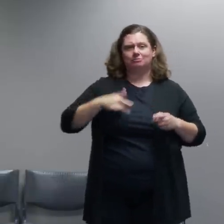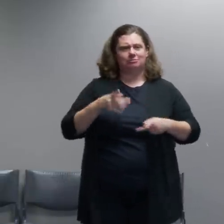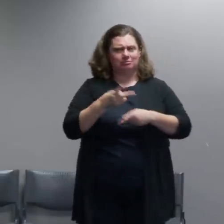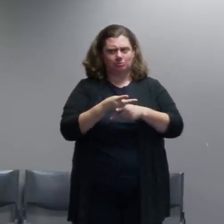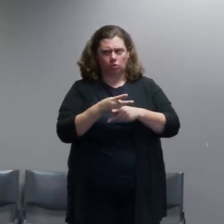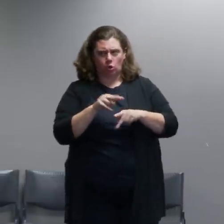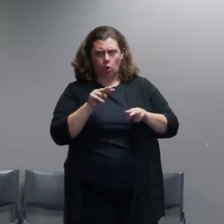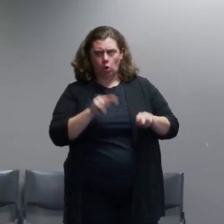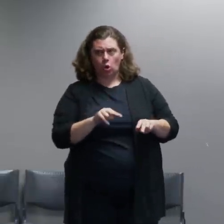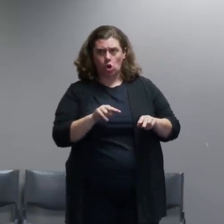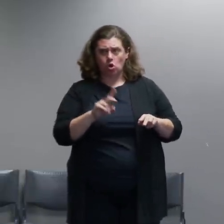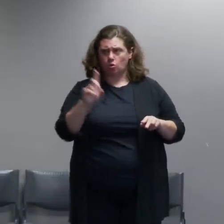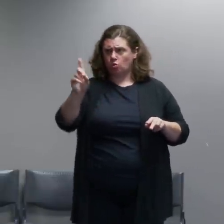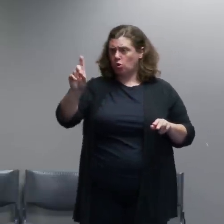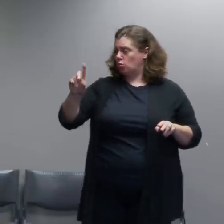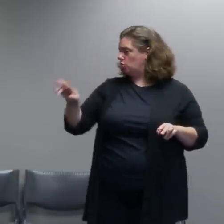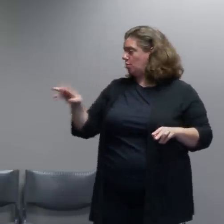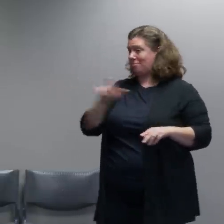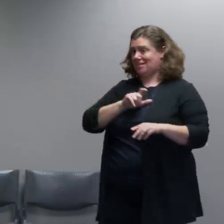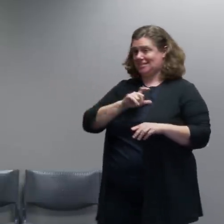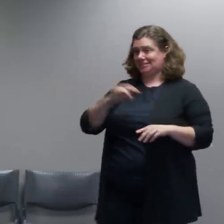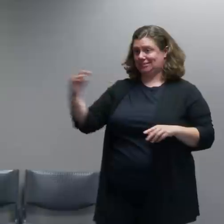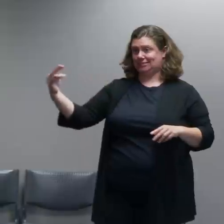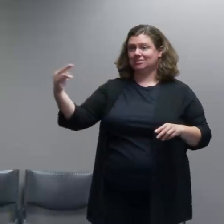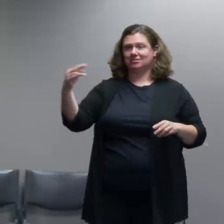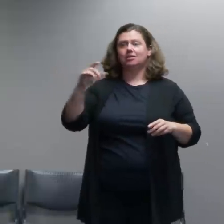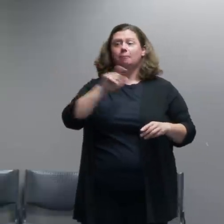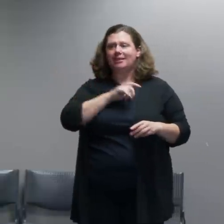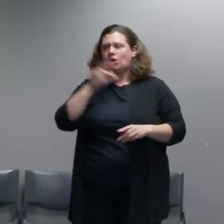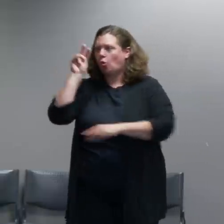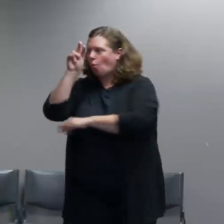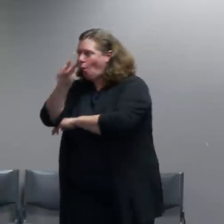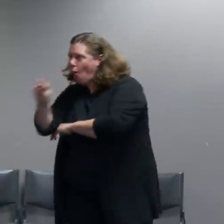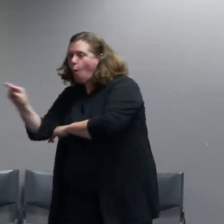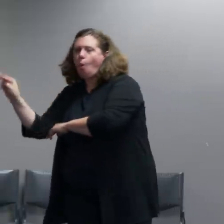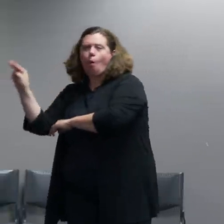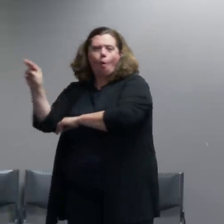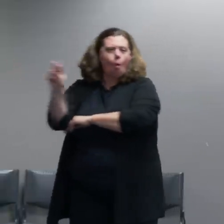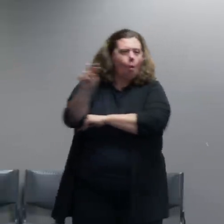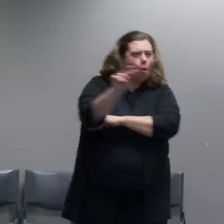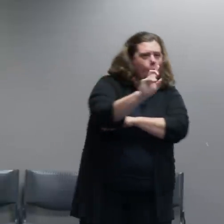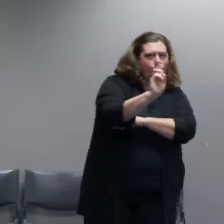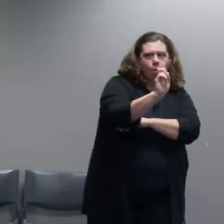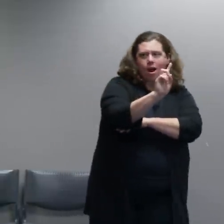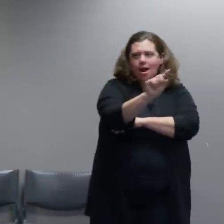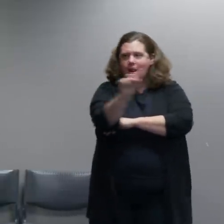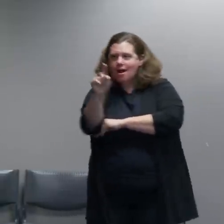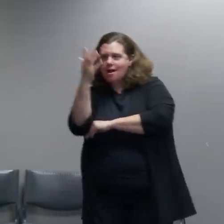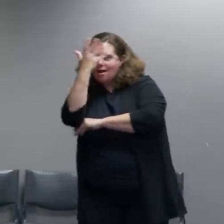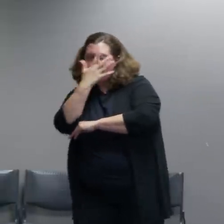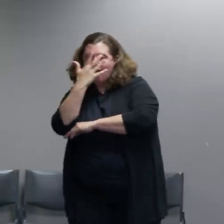to be able to read that crowd really well and know that that's actually what's happening before you're going to take any kind of